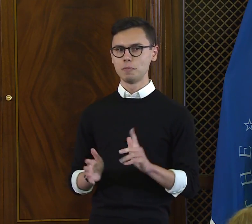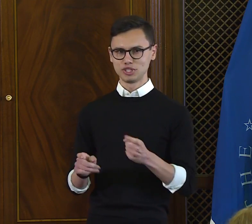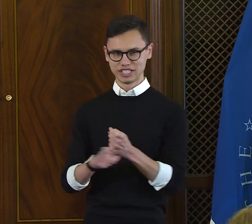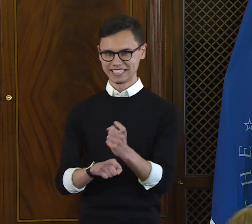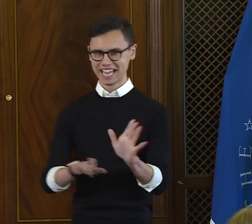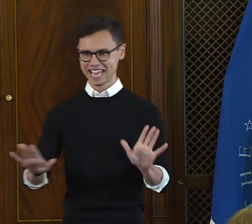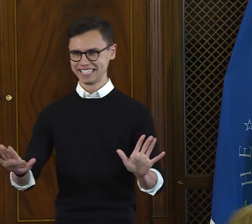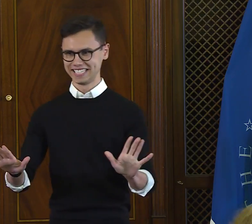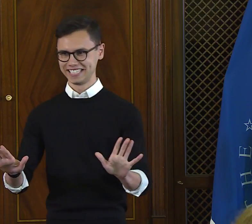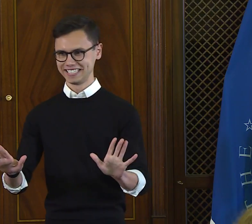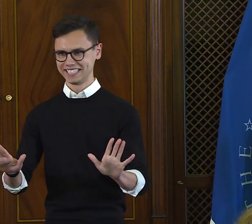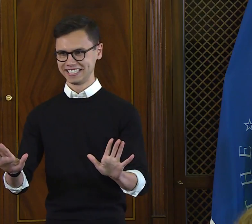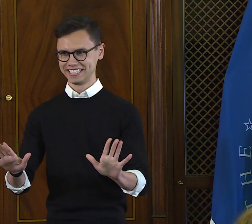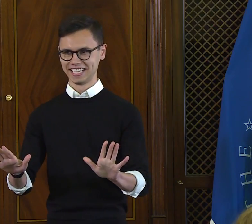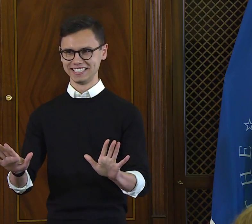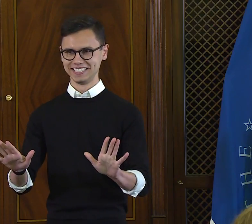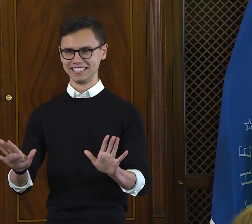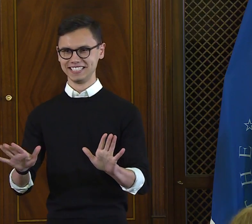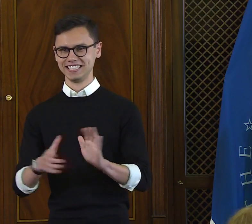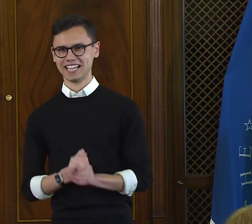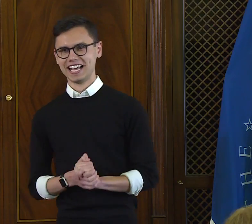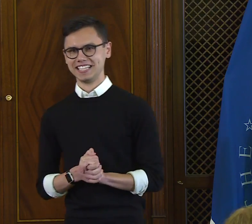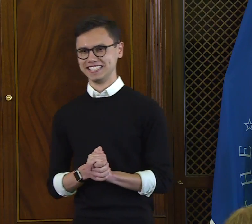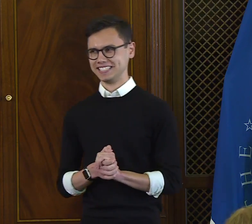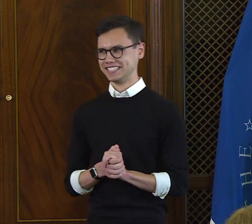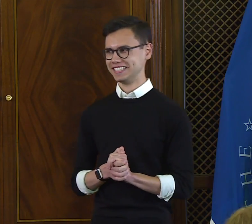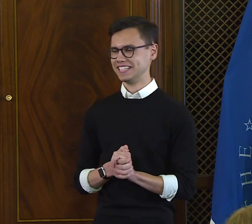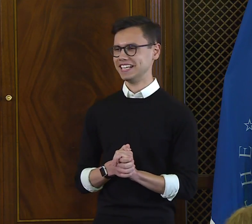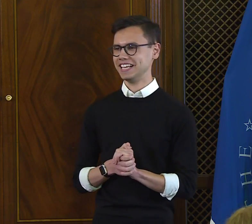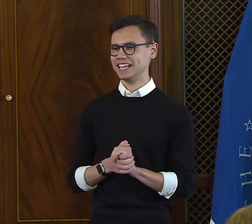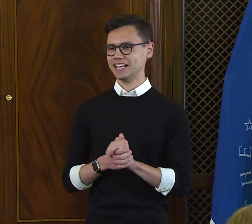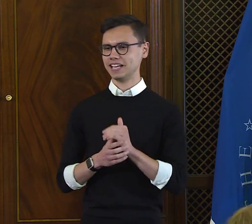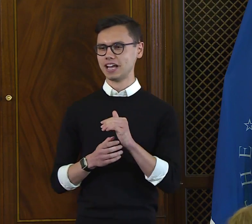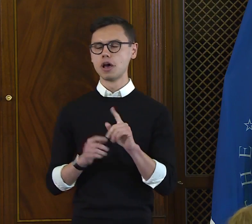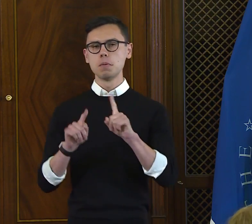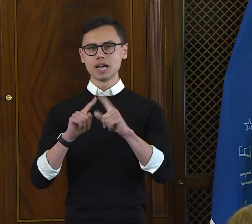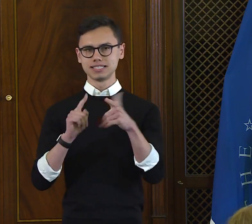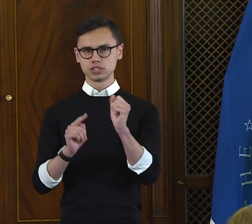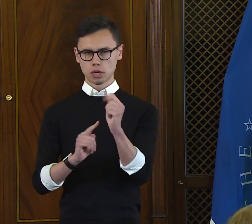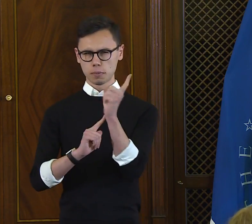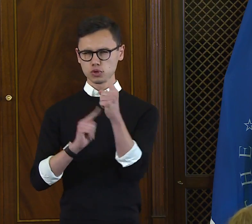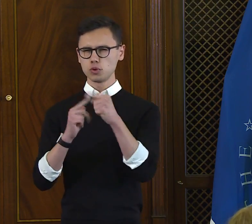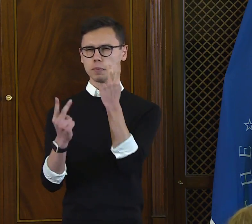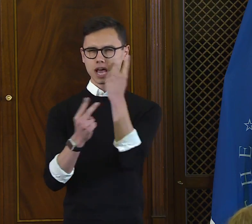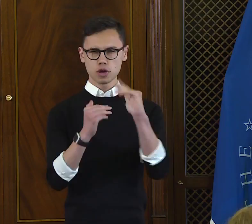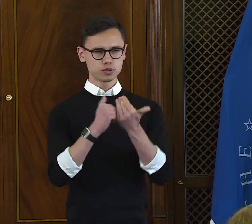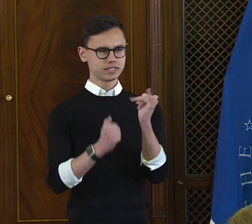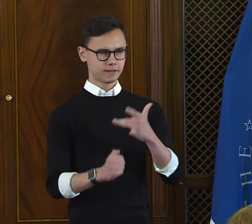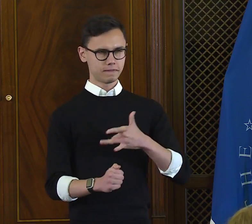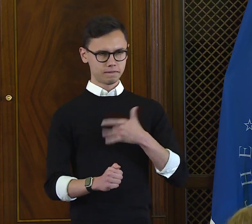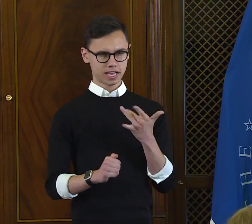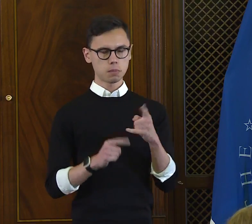I'm just joking about not having an interpreter. But let's take a moment to reflect